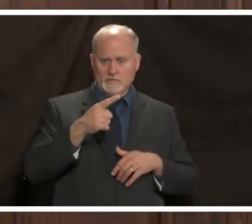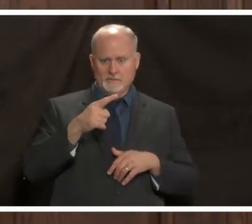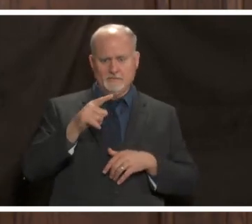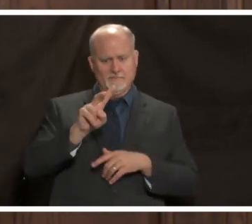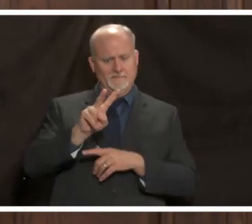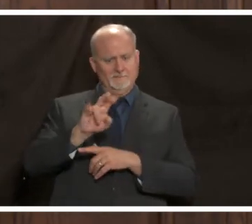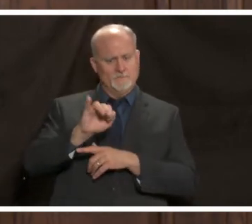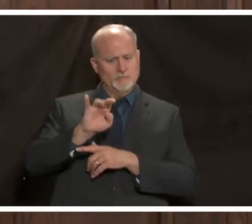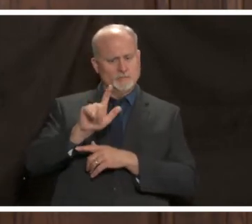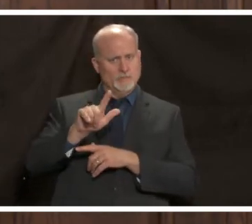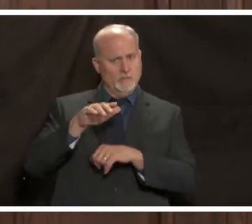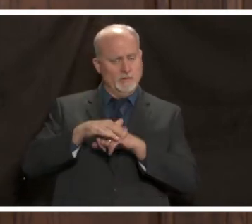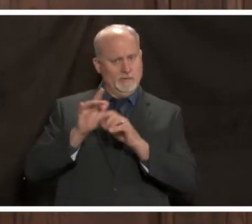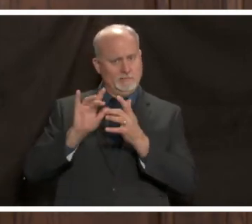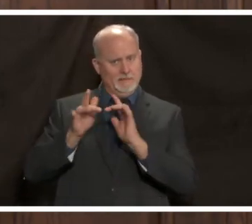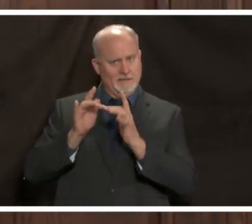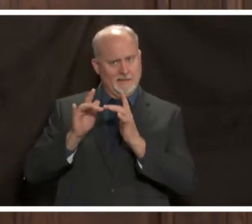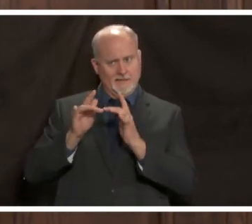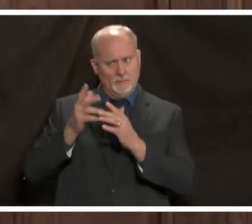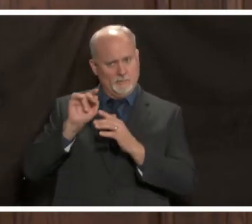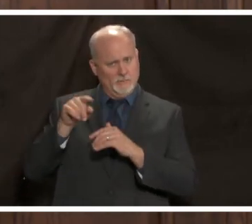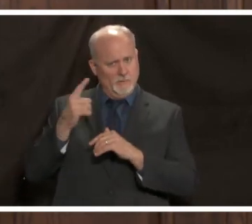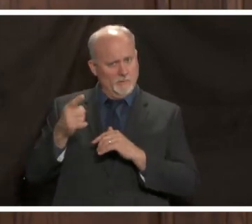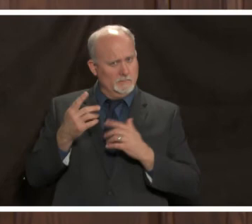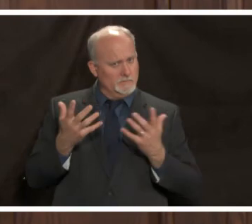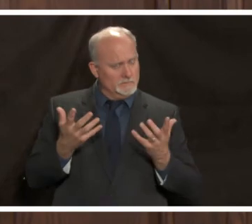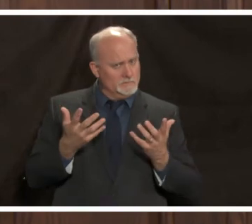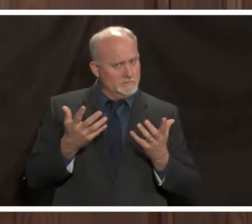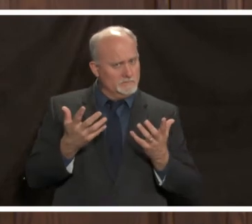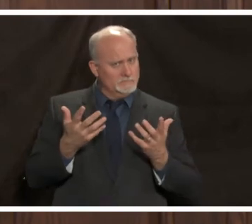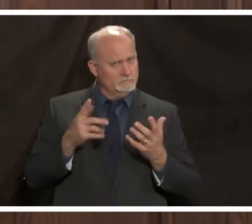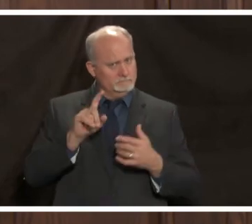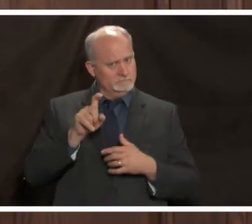where school is out for the next couple of weeks regardless so i'll let you take that